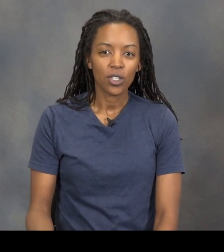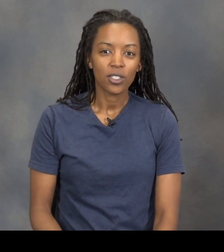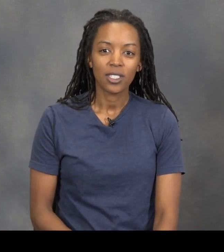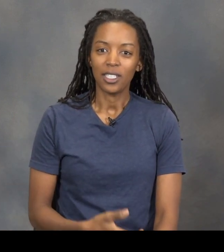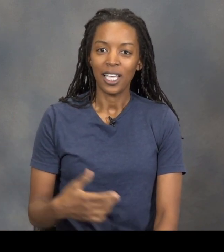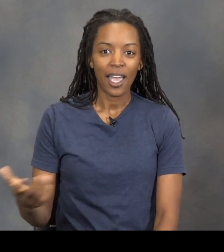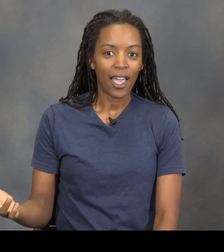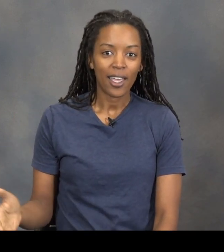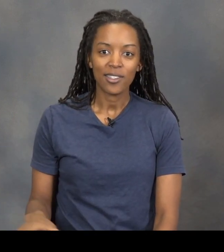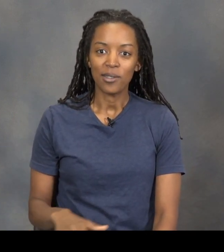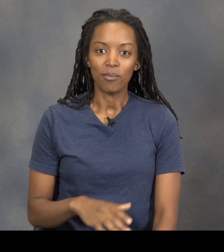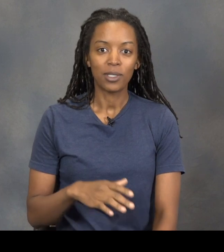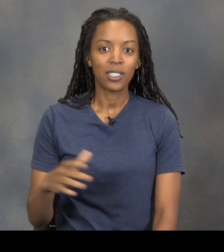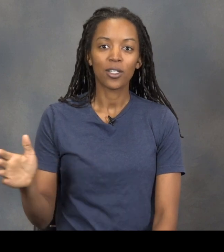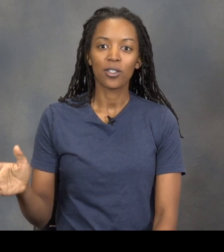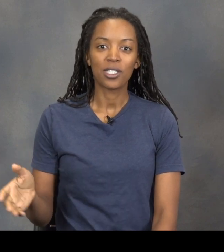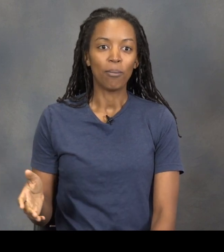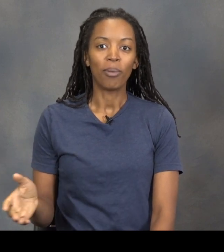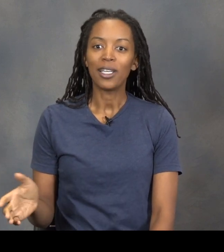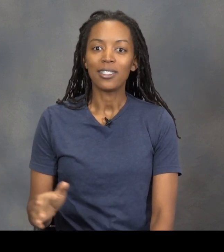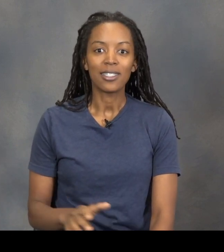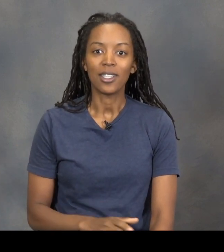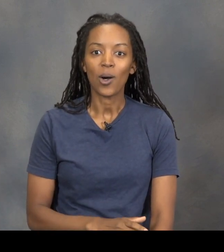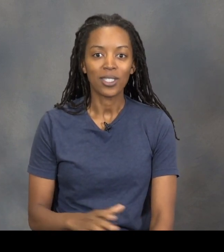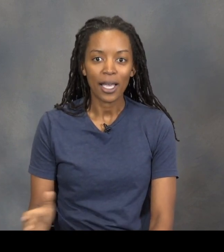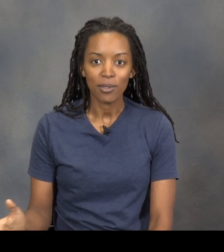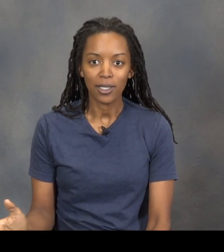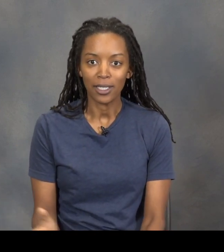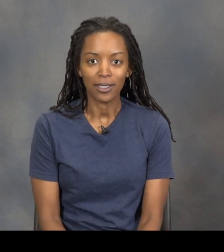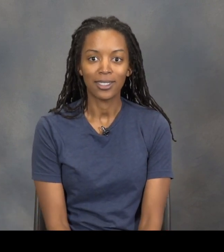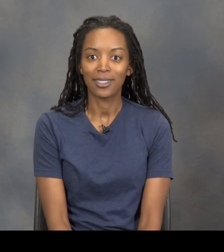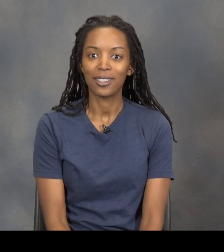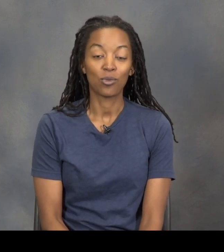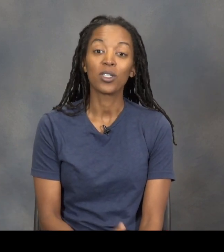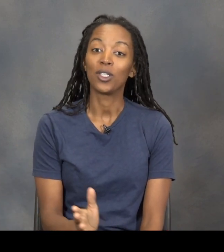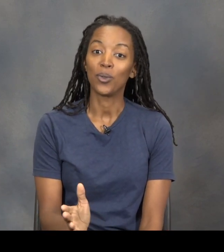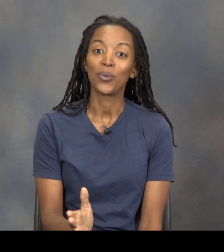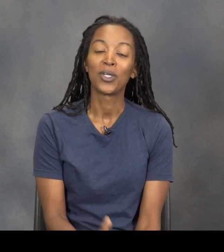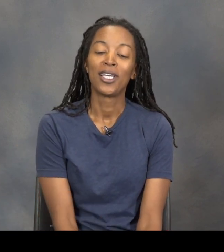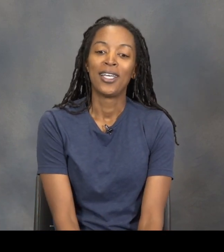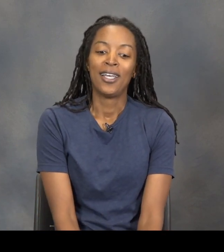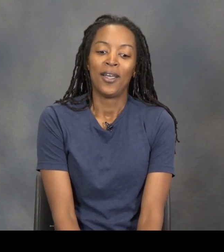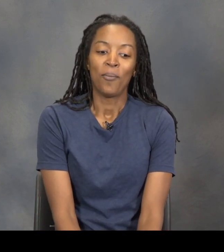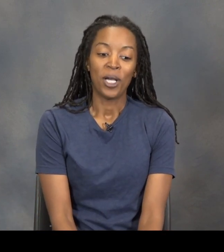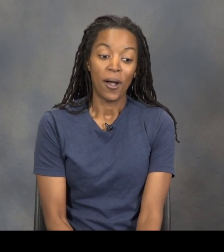and hats and stickers and buttons and all types of things. It's just really cool. But